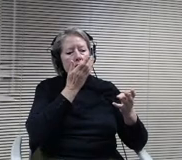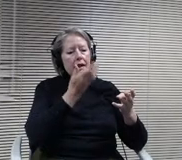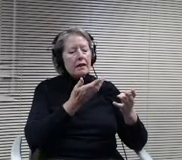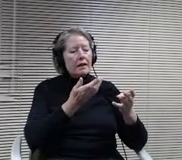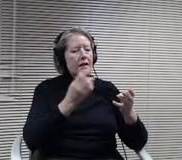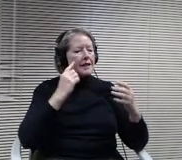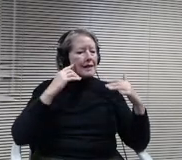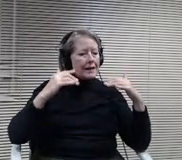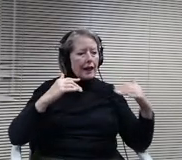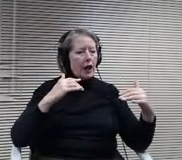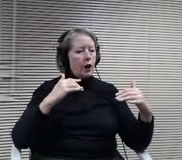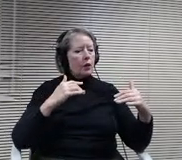that I've mentioned.